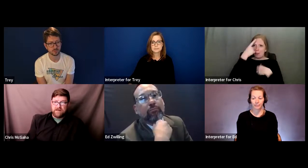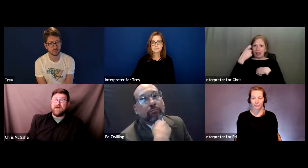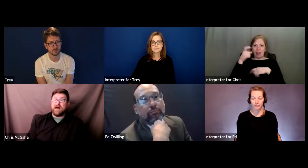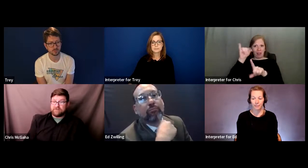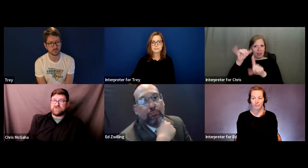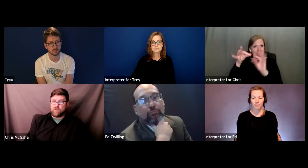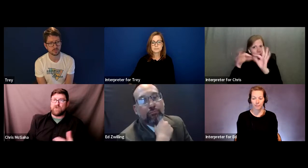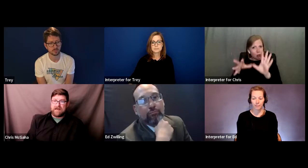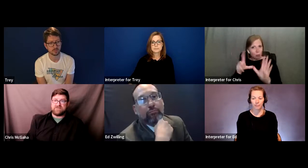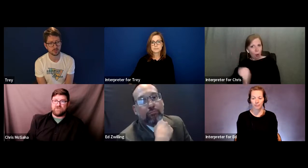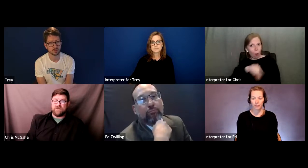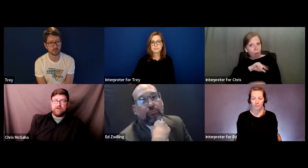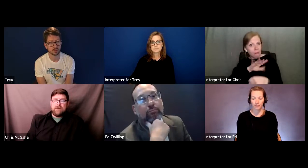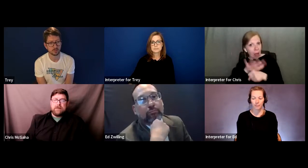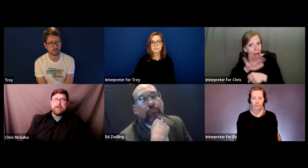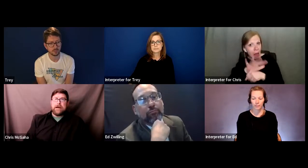enough to work with that student.